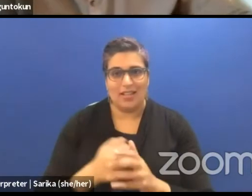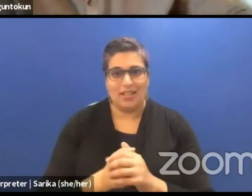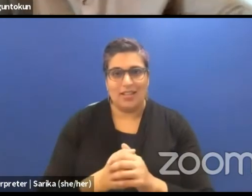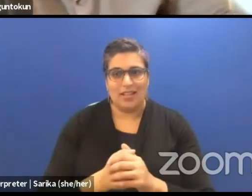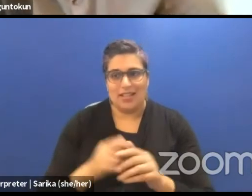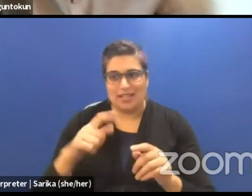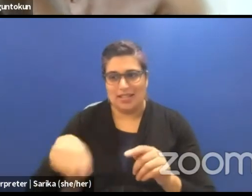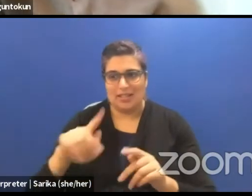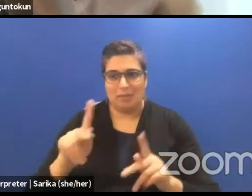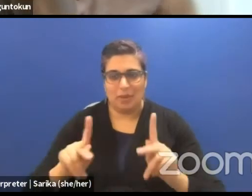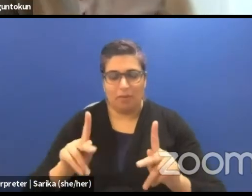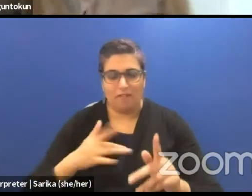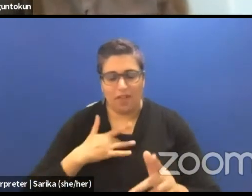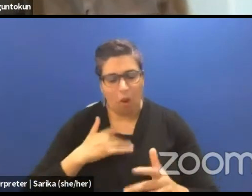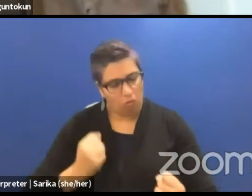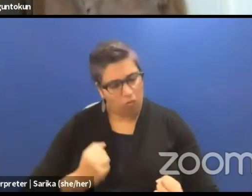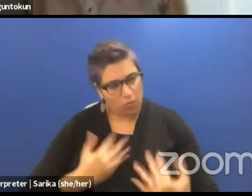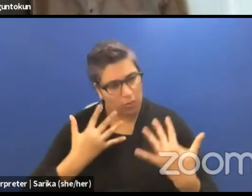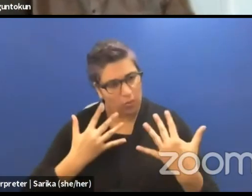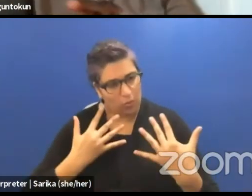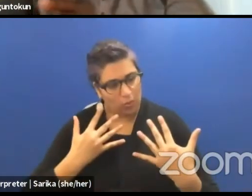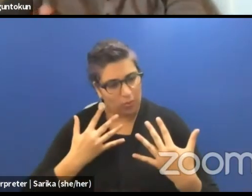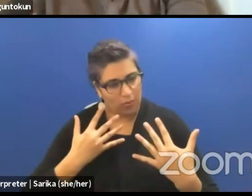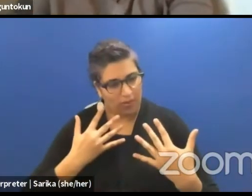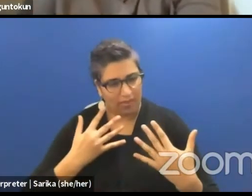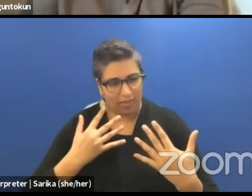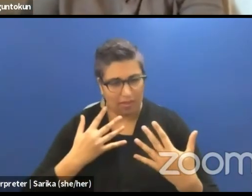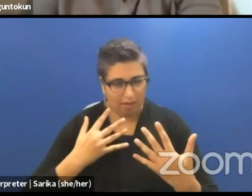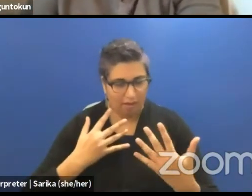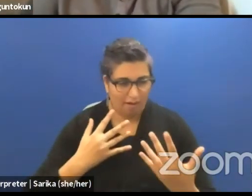and significance and power of coming back to the basics